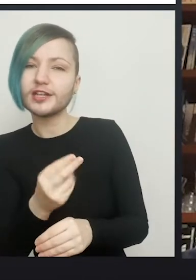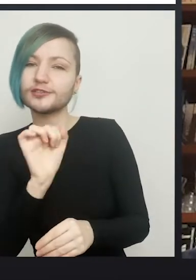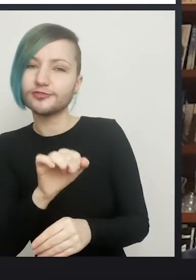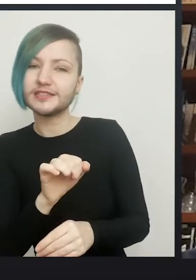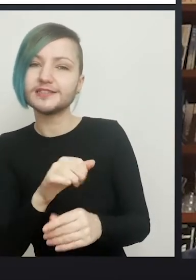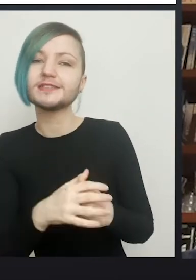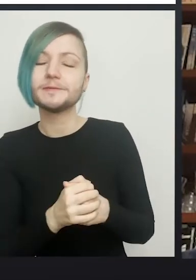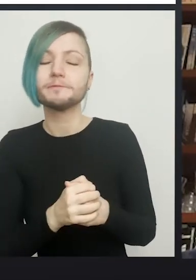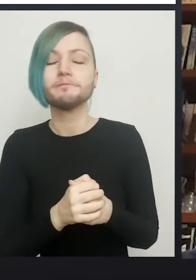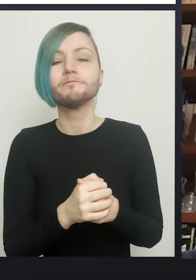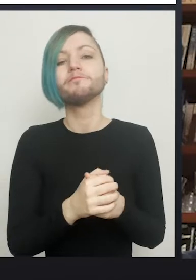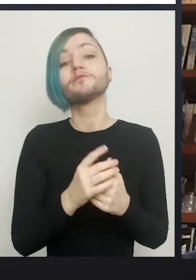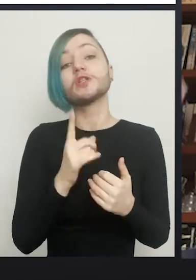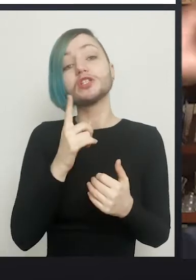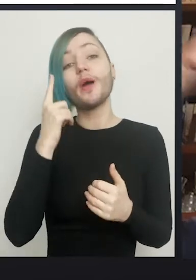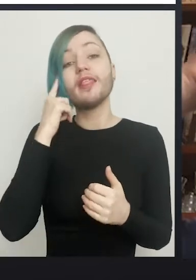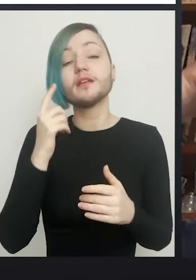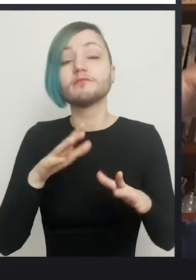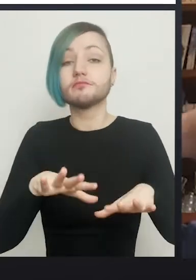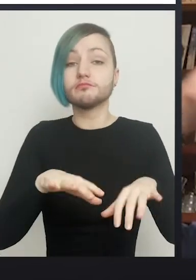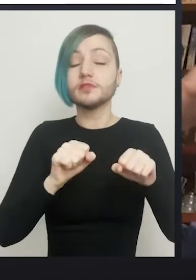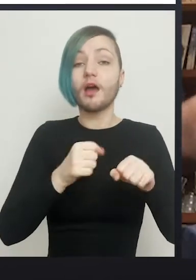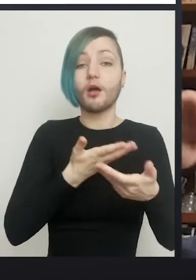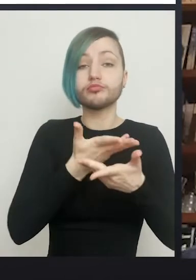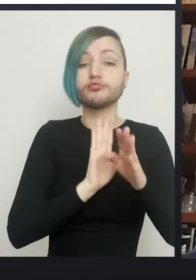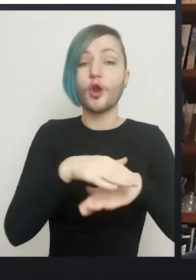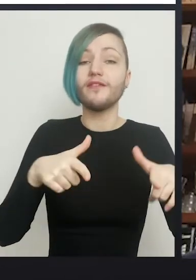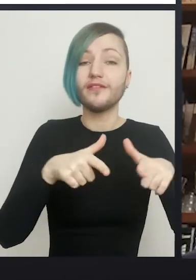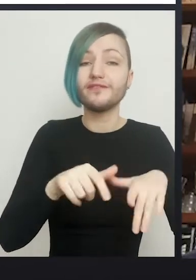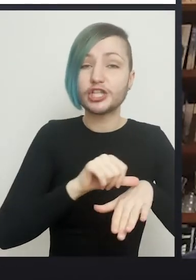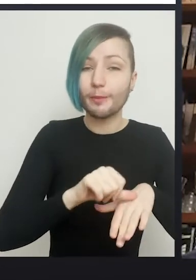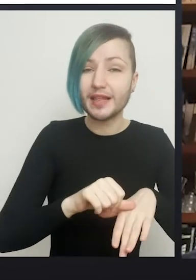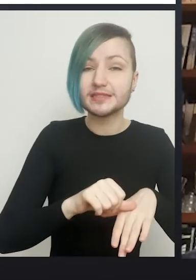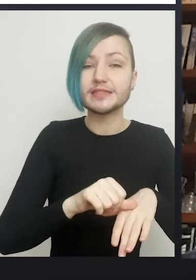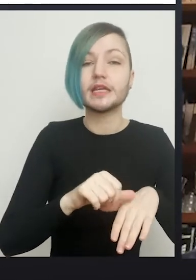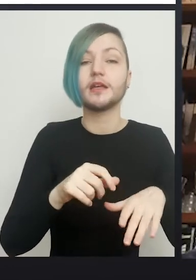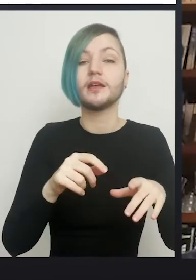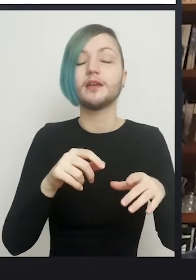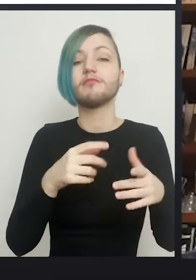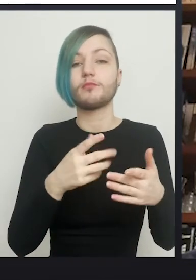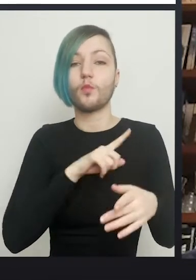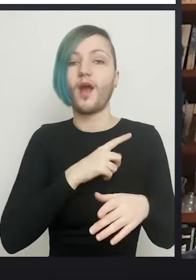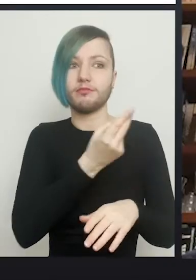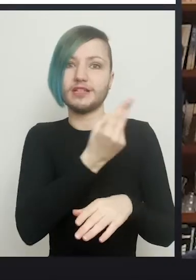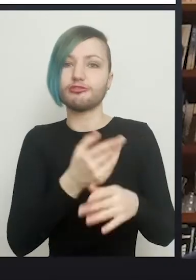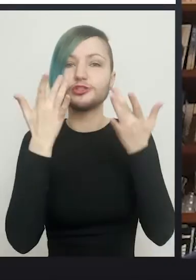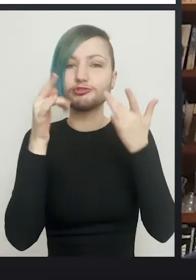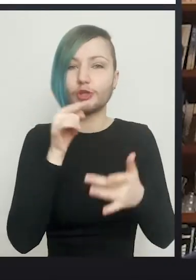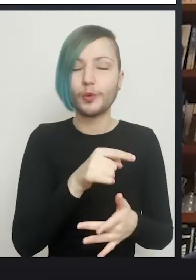So, I think we'll start off with vaginoplasty, because that's what is illustrated there. And just remind me when we're finished talking about that,